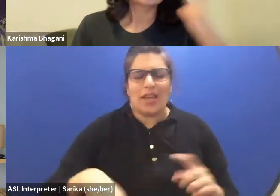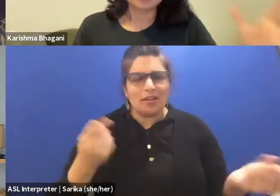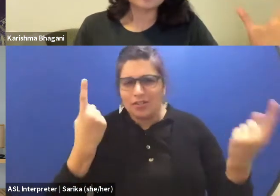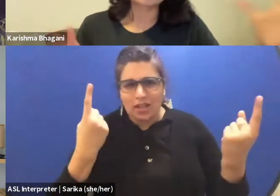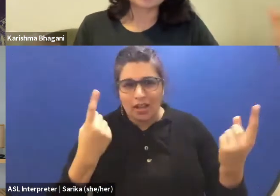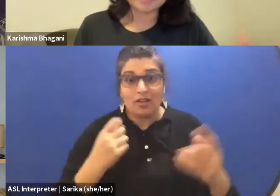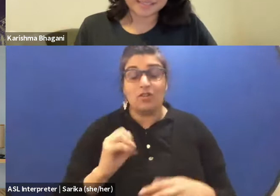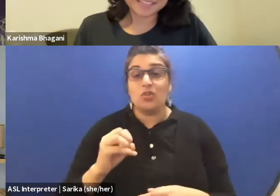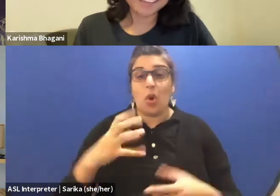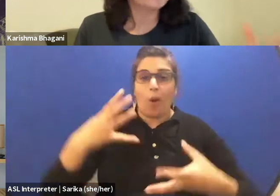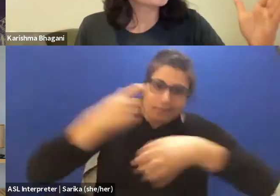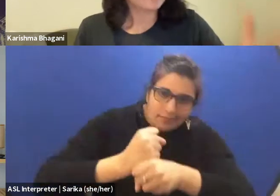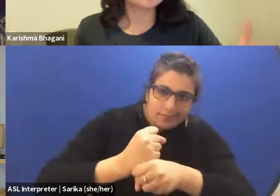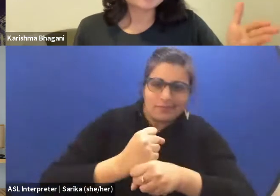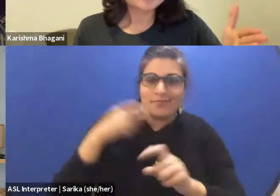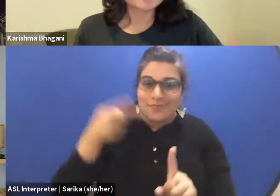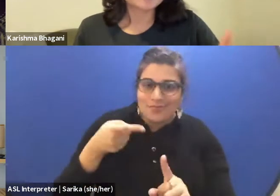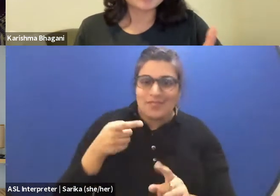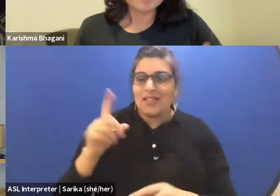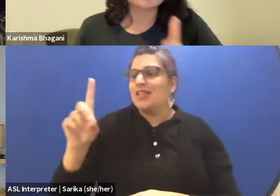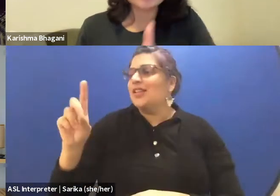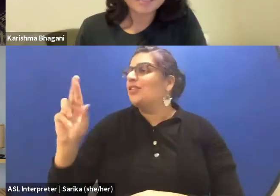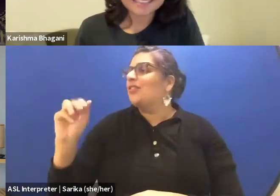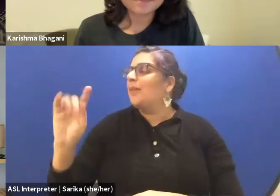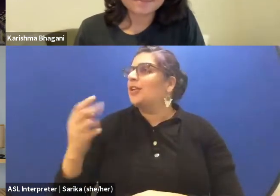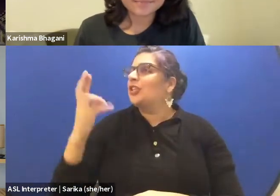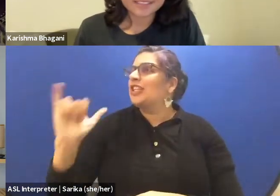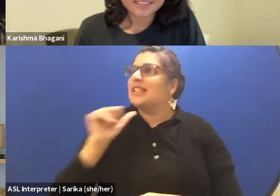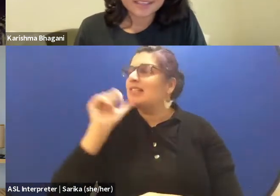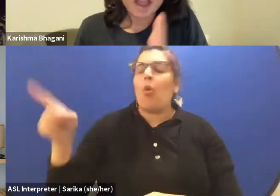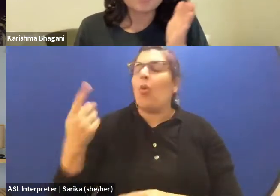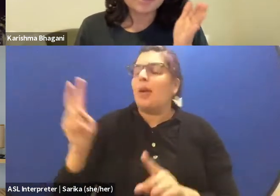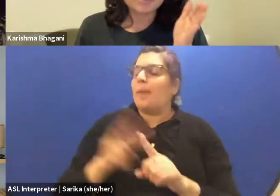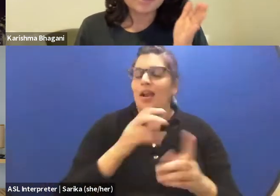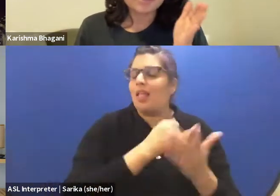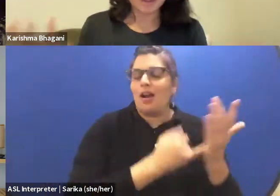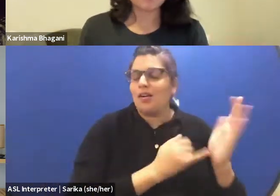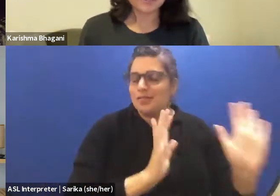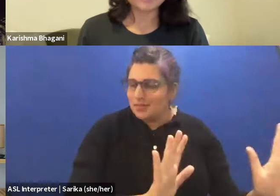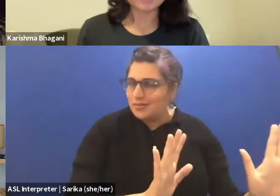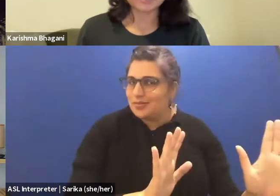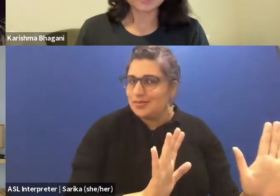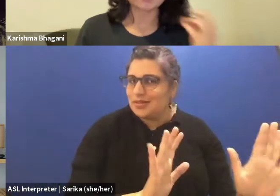In short, my short answer is (chuckles) dramaturgy doesn't only apply to the arts. How do we dramaturge our political history